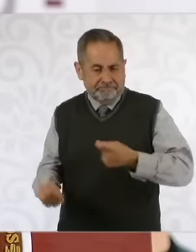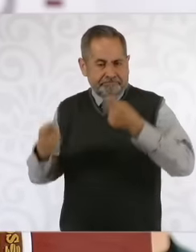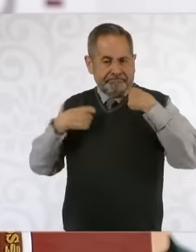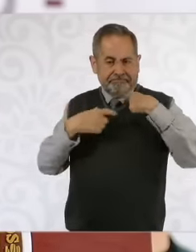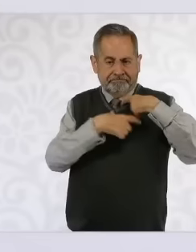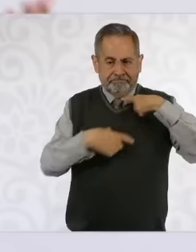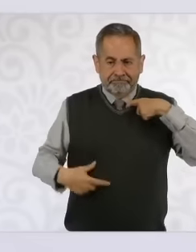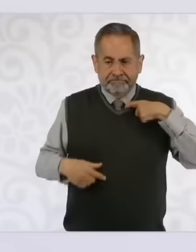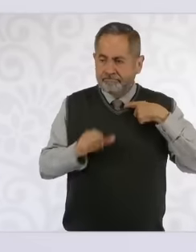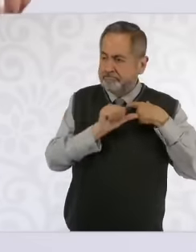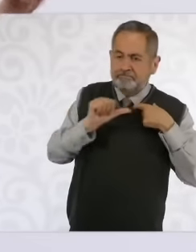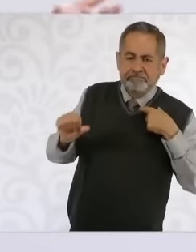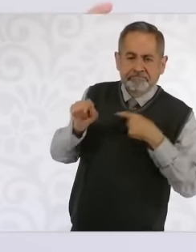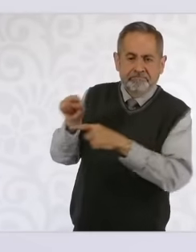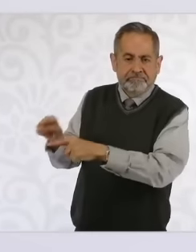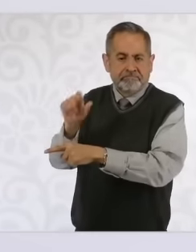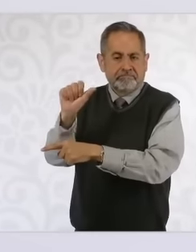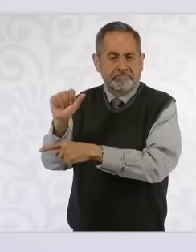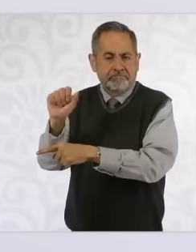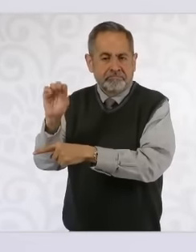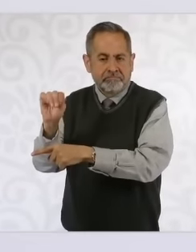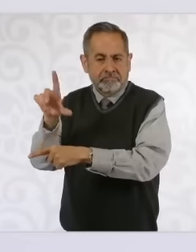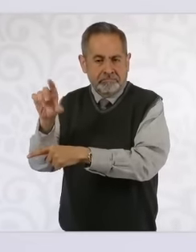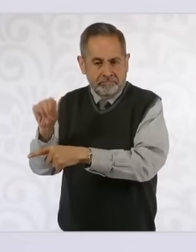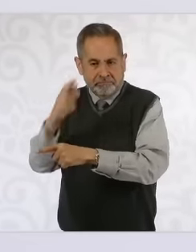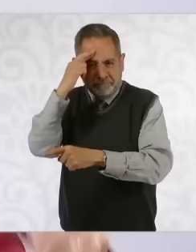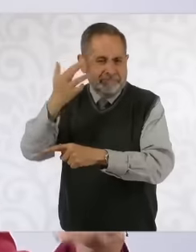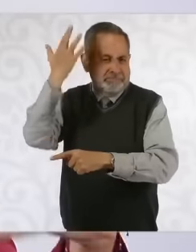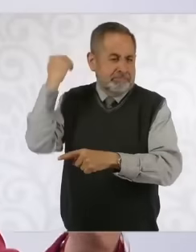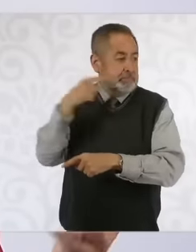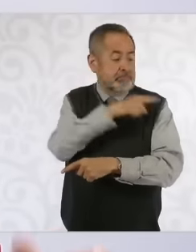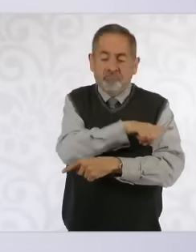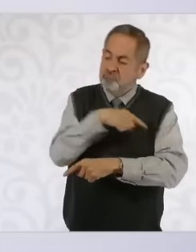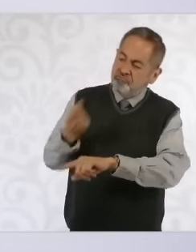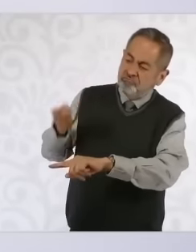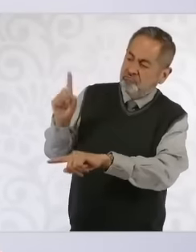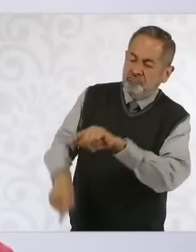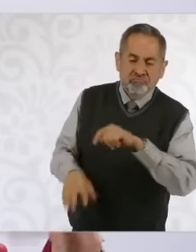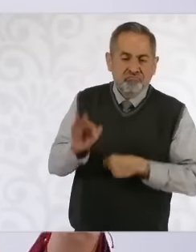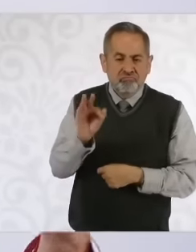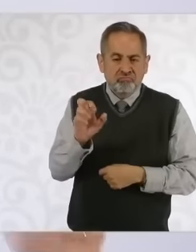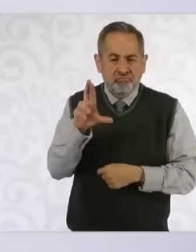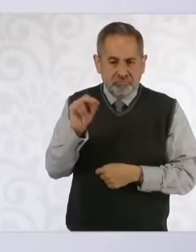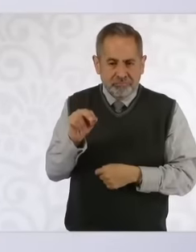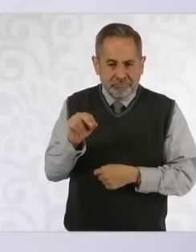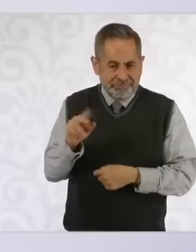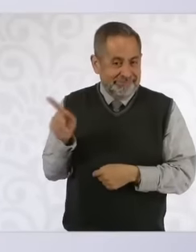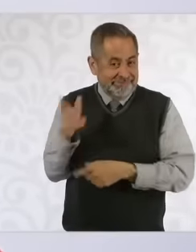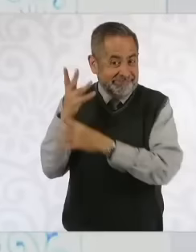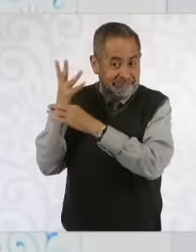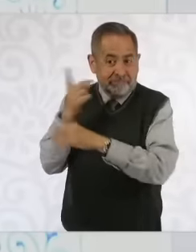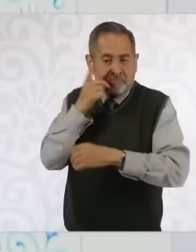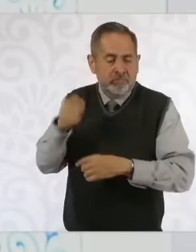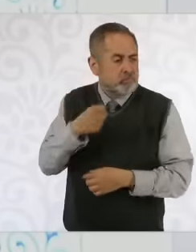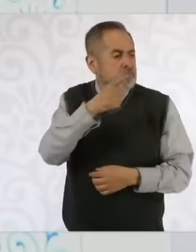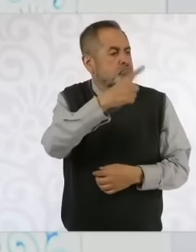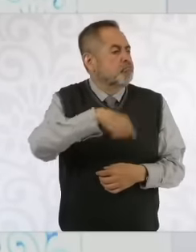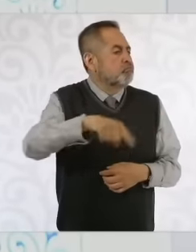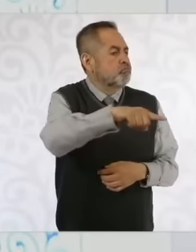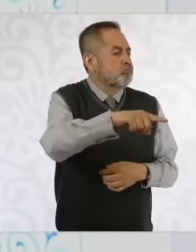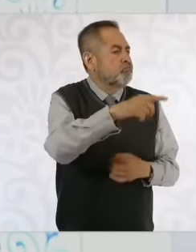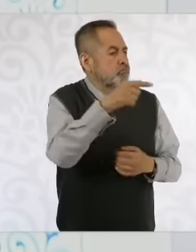López Obrador was unsealed he said in his speech Only It is necessary for you and me to be